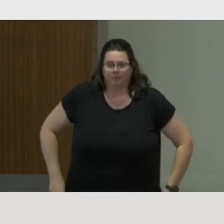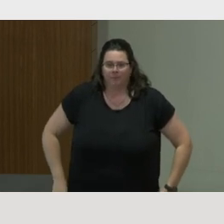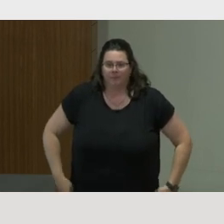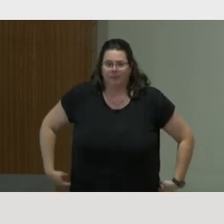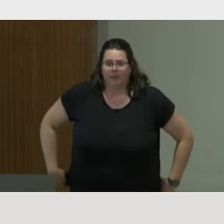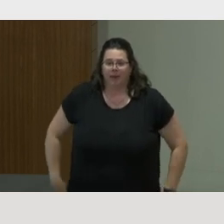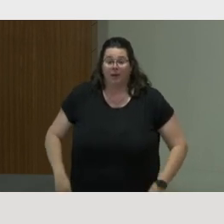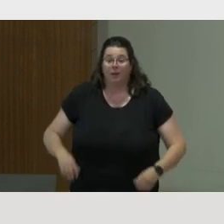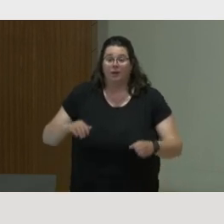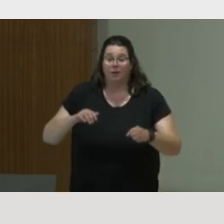embellishment or deception.